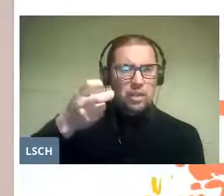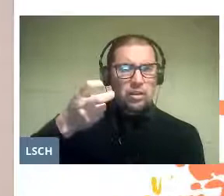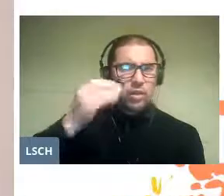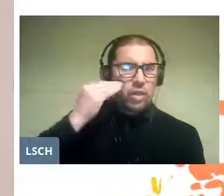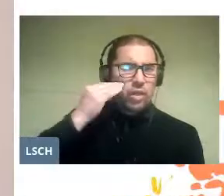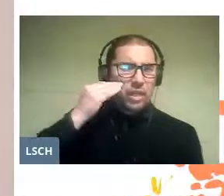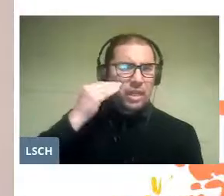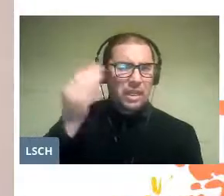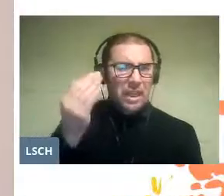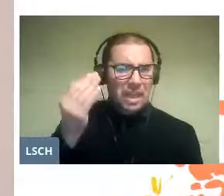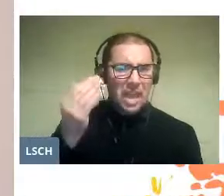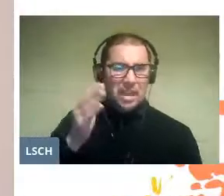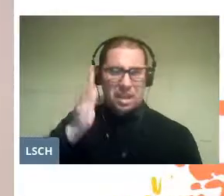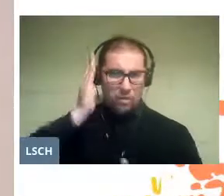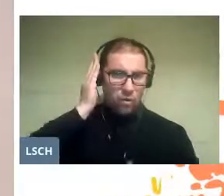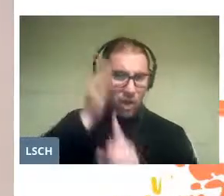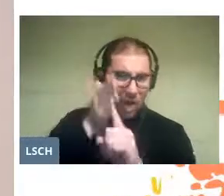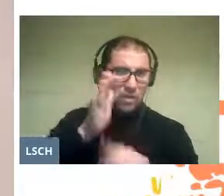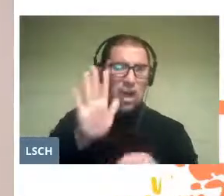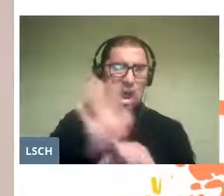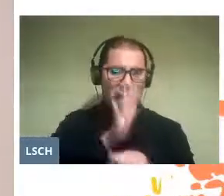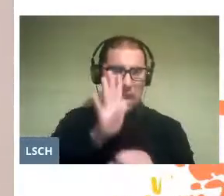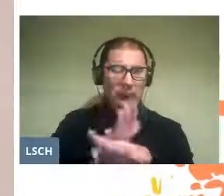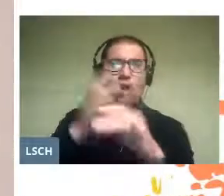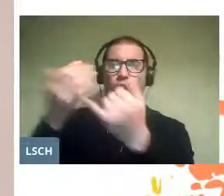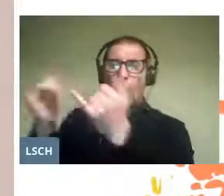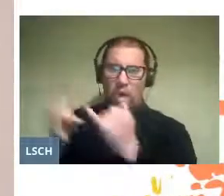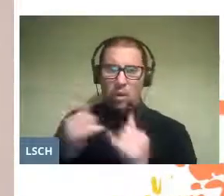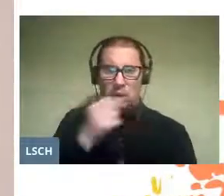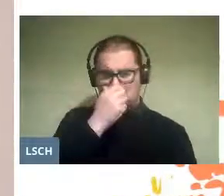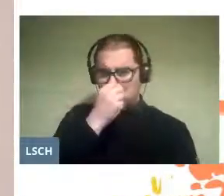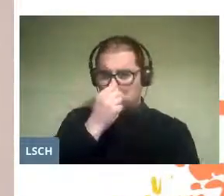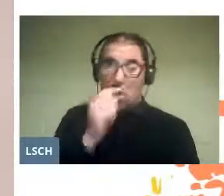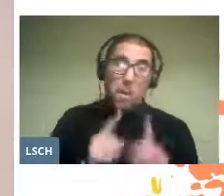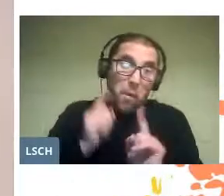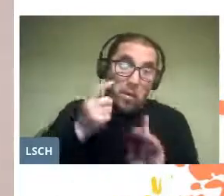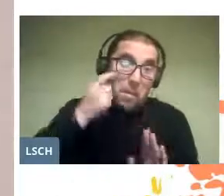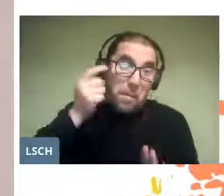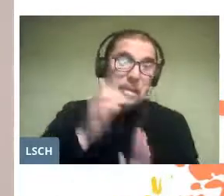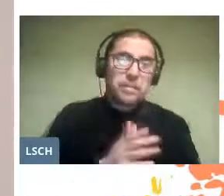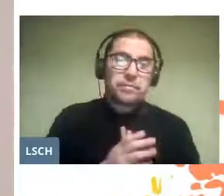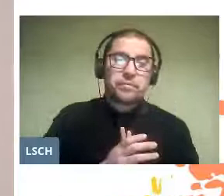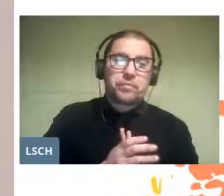dedicated to theater and games, it is possible to imagine the tremendous exposure